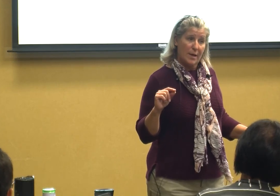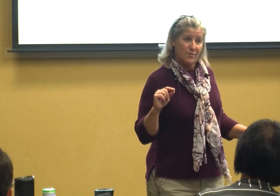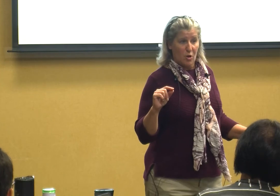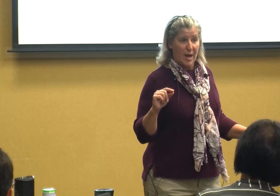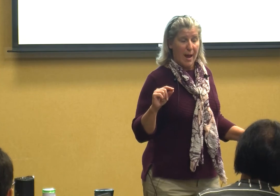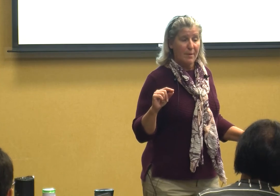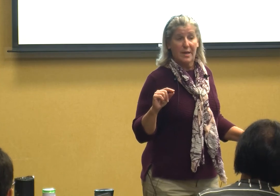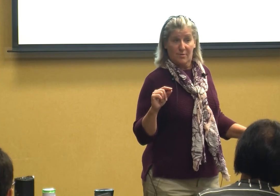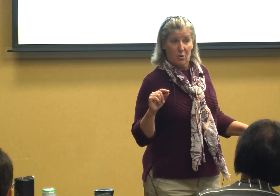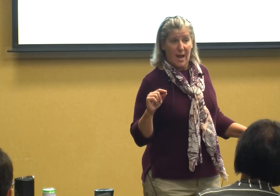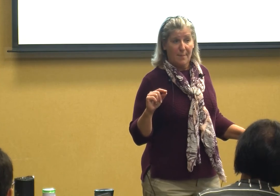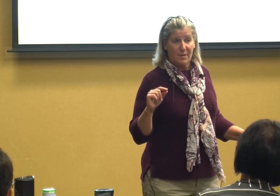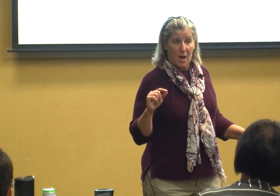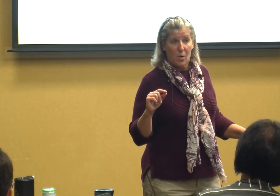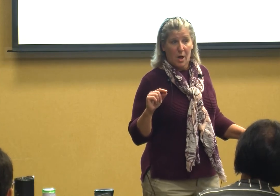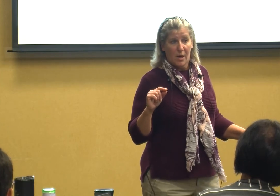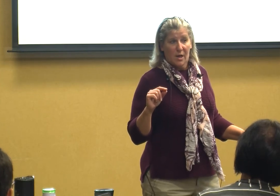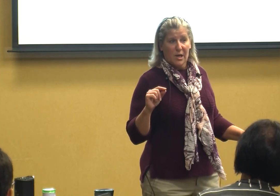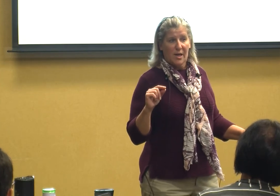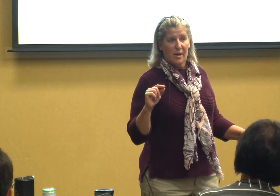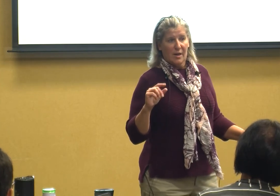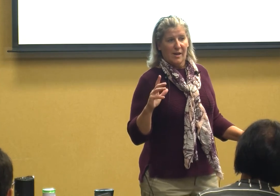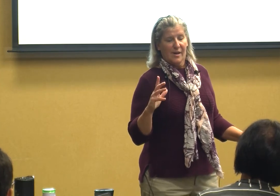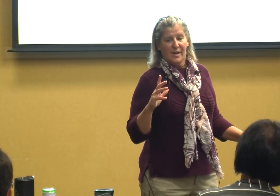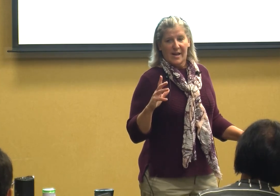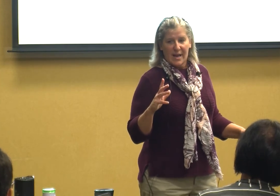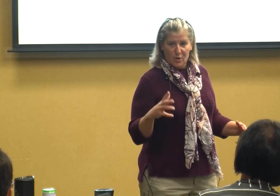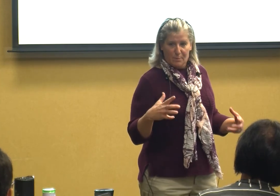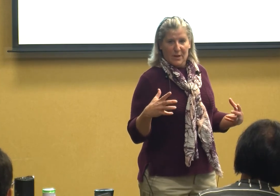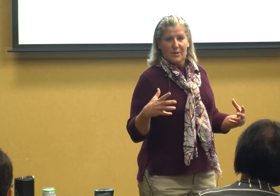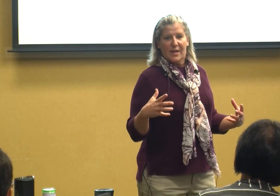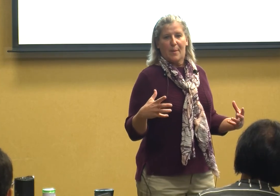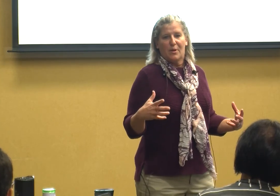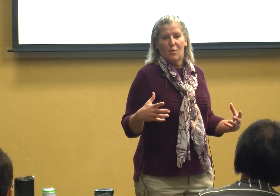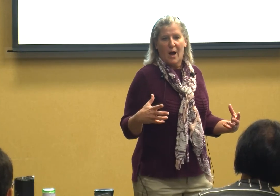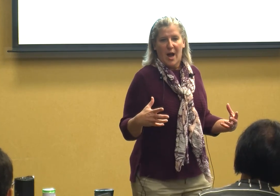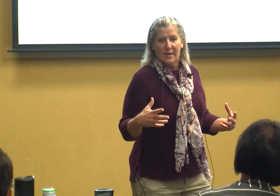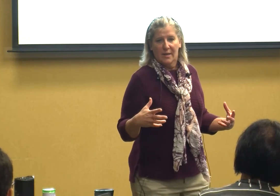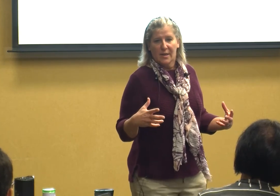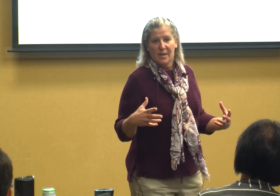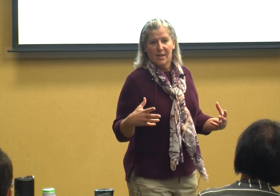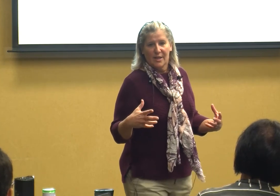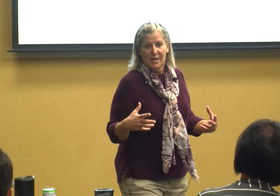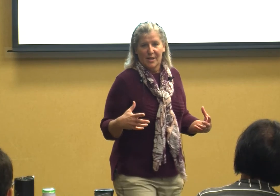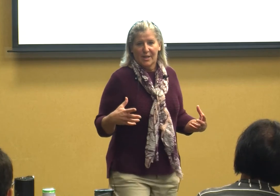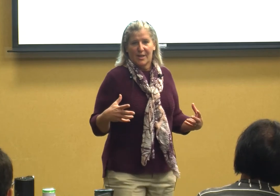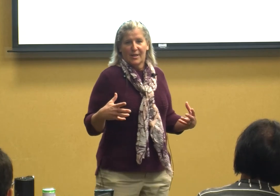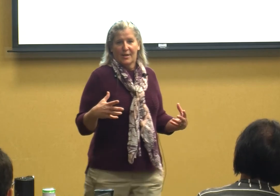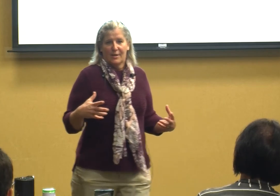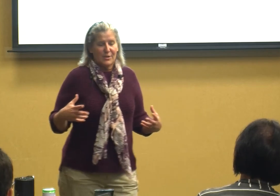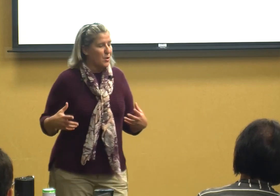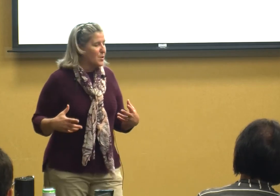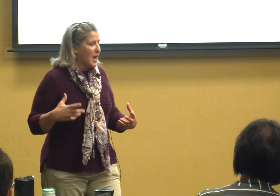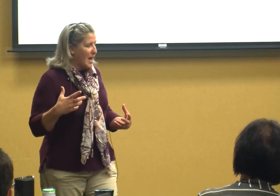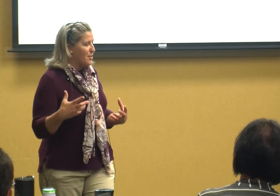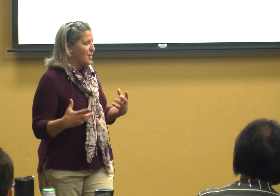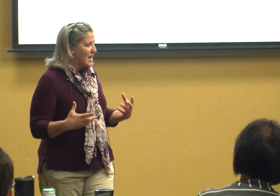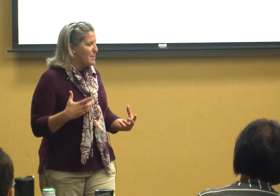gonna happen it's gonna happen though huh and you build it up in your mind so you got to think about